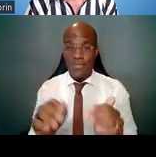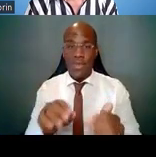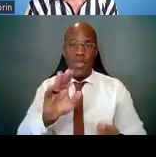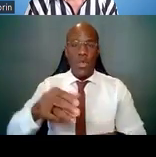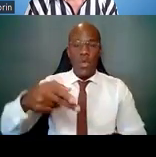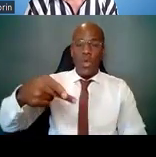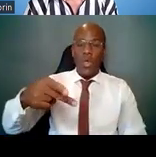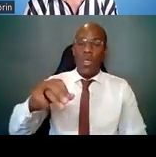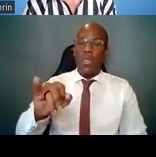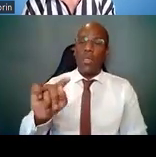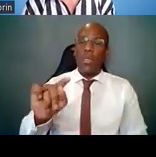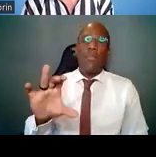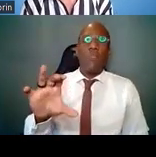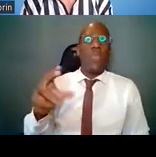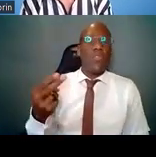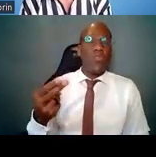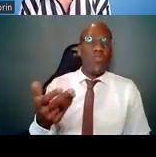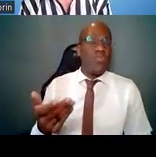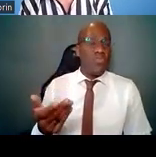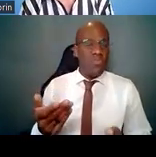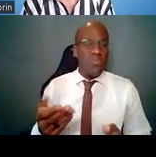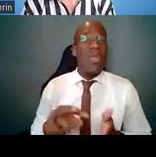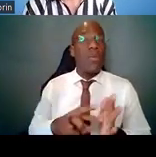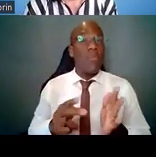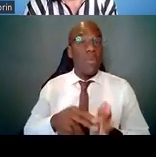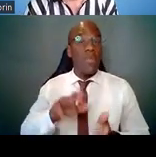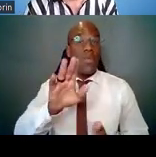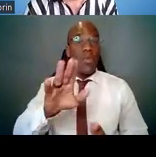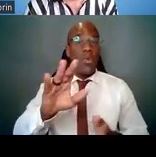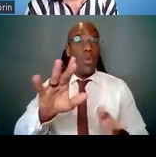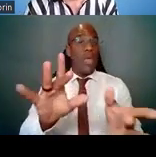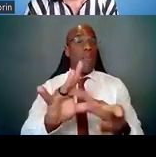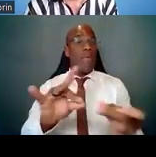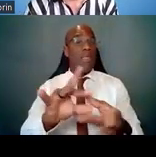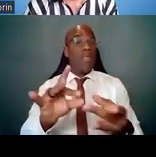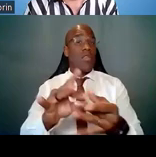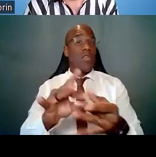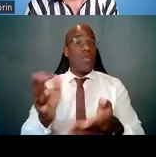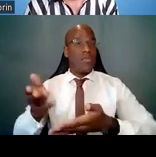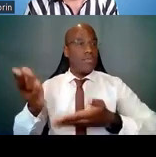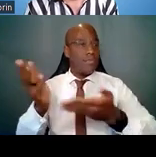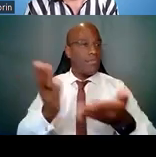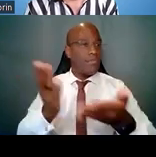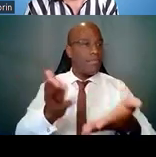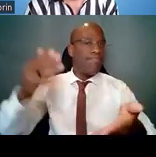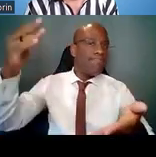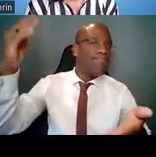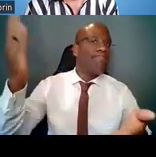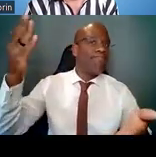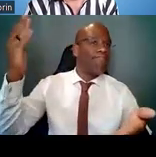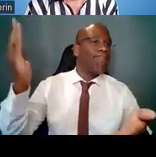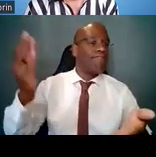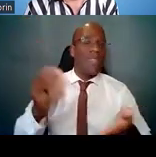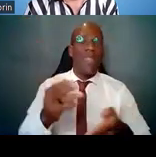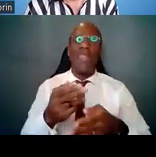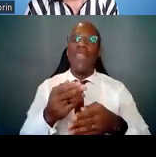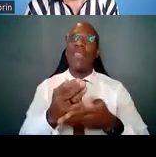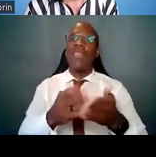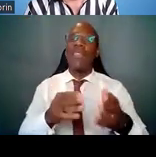as a message about who you are to others. Often people refer to this as an elevator pitch.